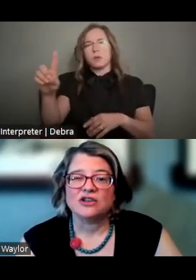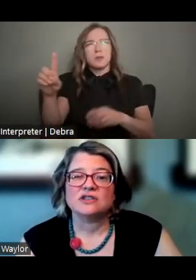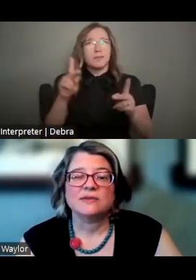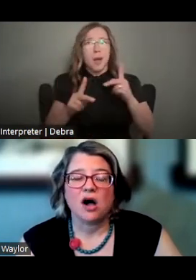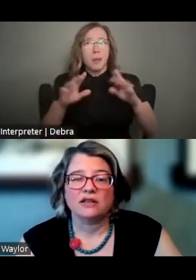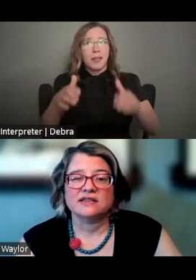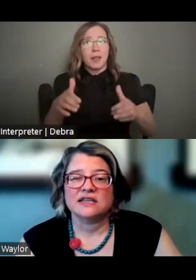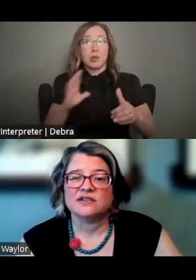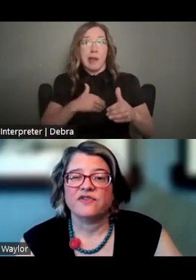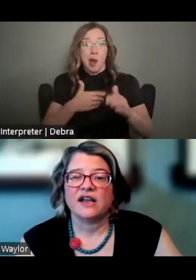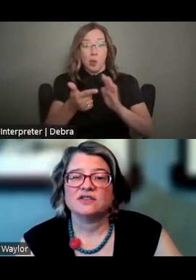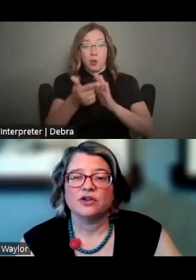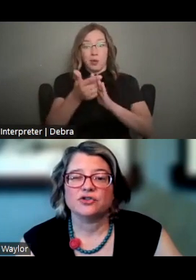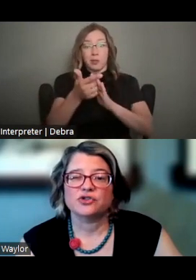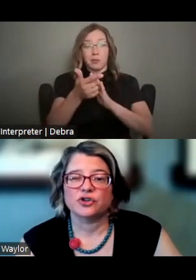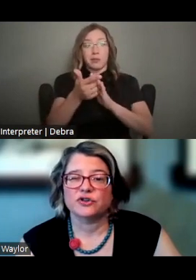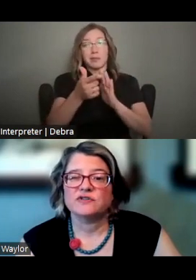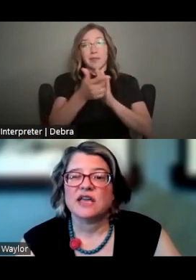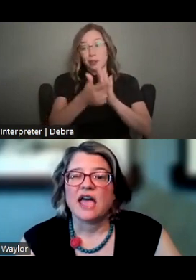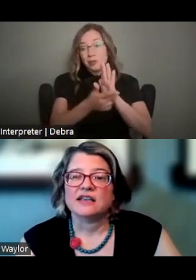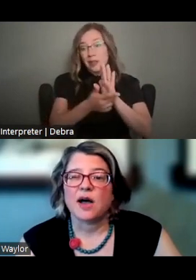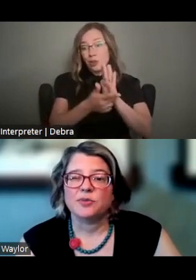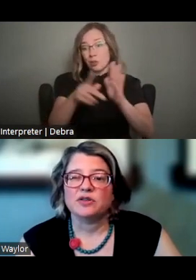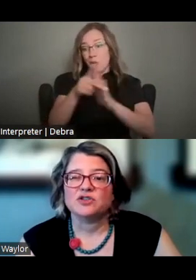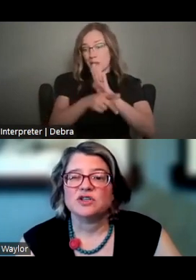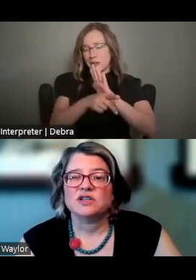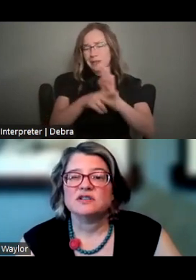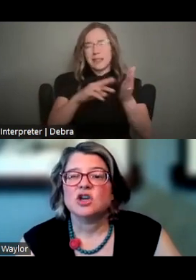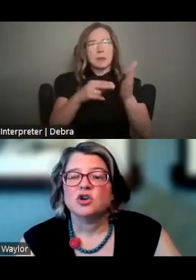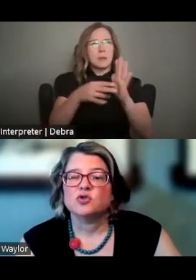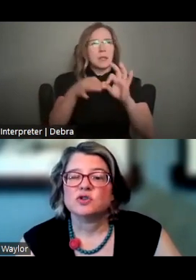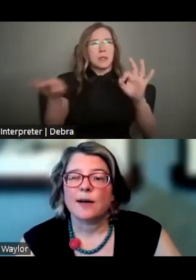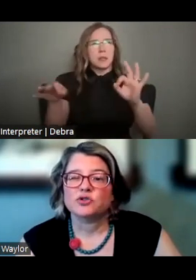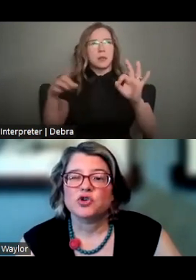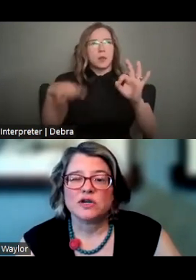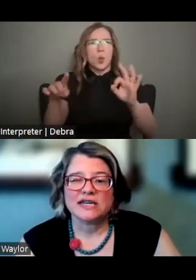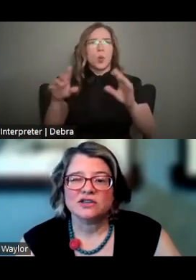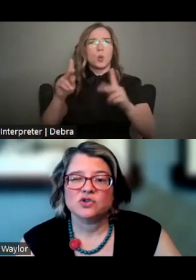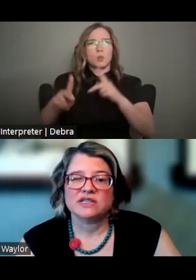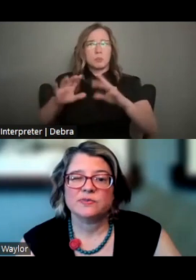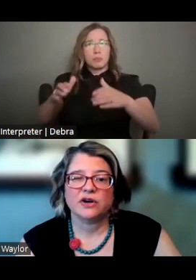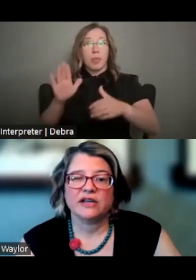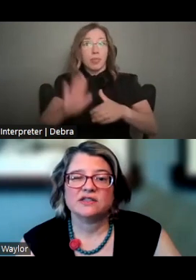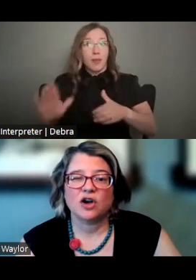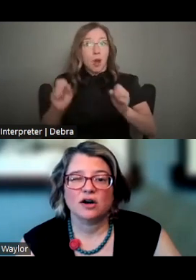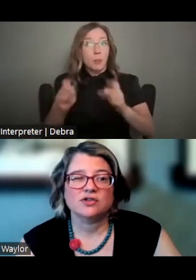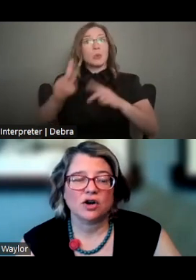AGENCY POLICY DEFINES UNDERSERVED AS POPULATIONS WHOSE OPPORTUNITIES TO EXPERIENCE THE ARTS